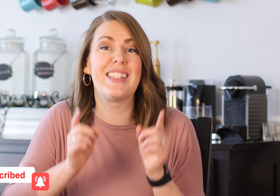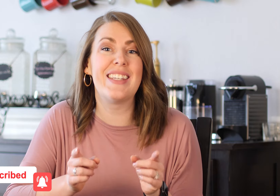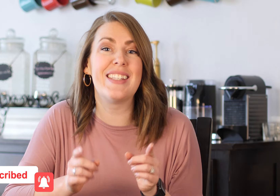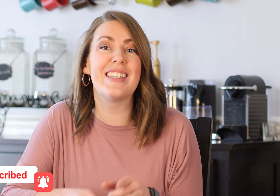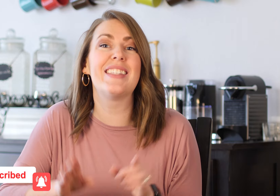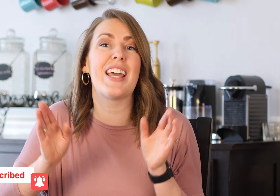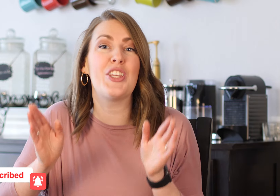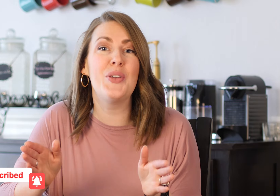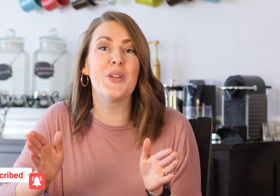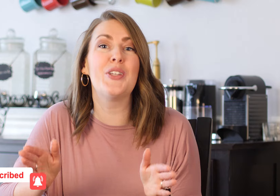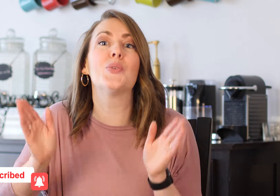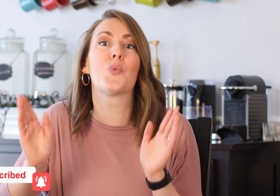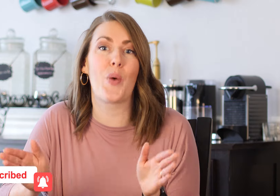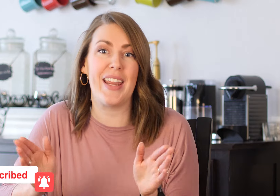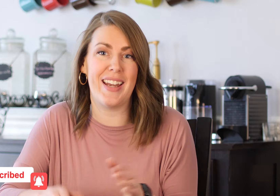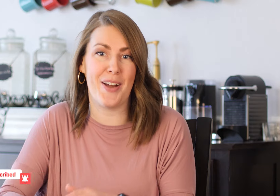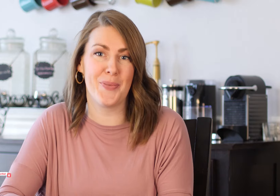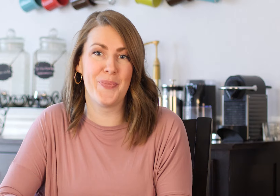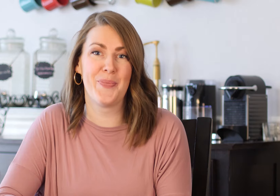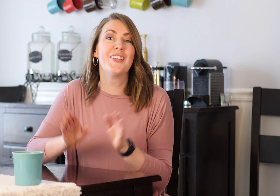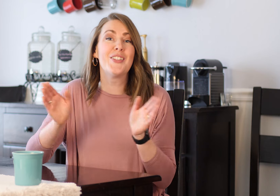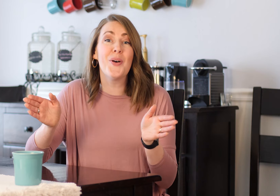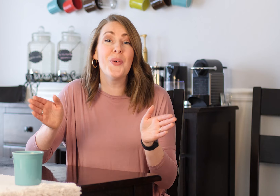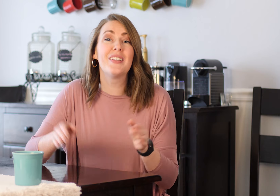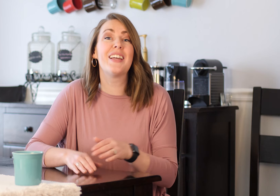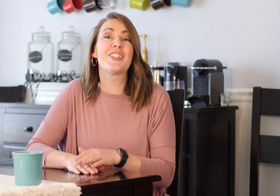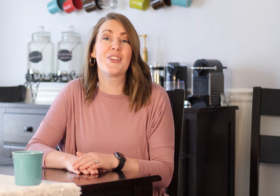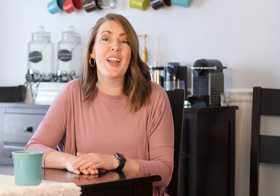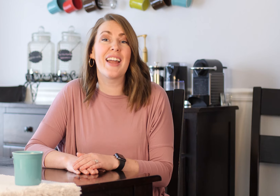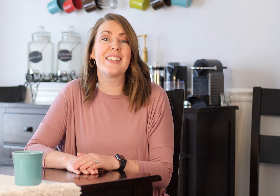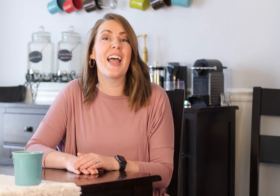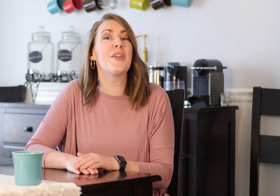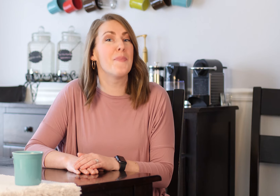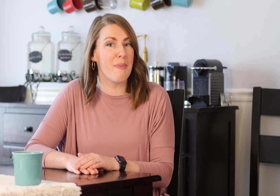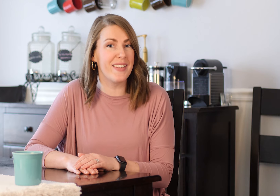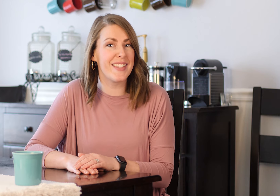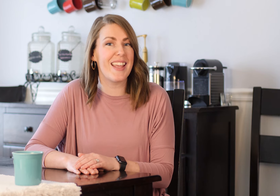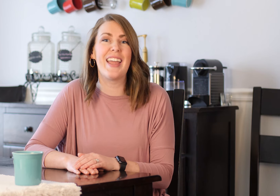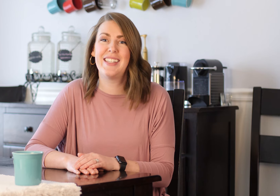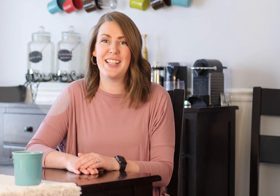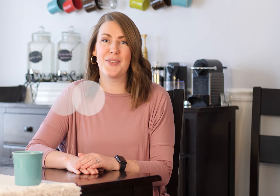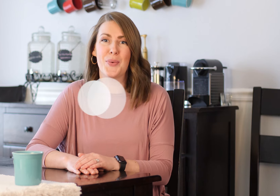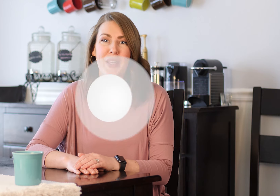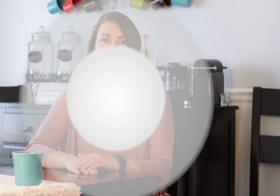sentences that you can use right now. So let's learn how to sign months and days of the week.